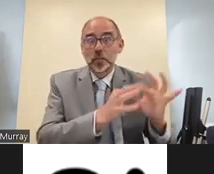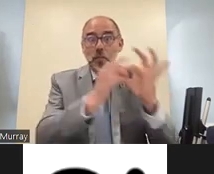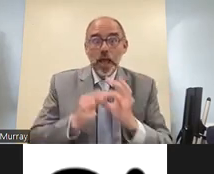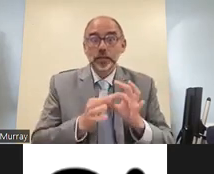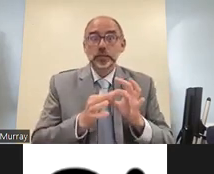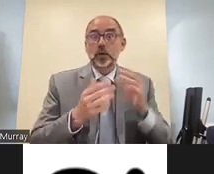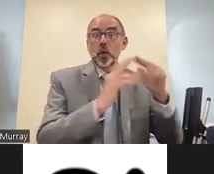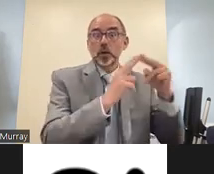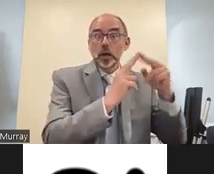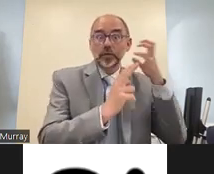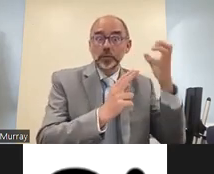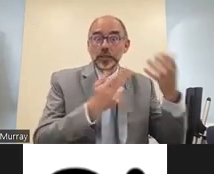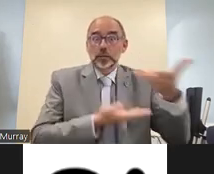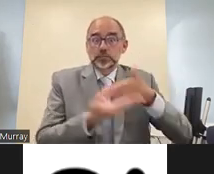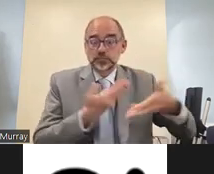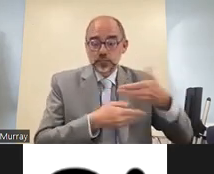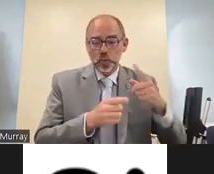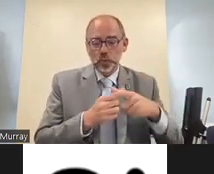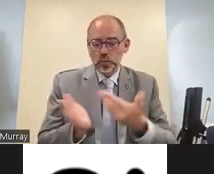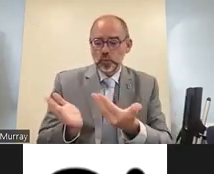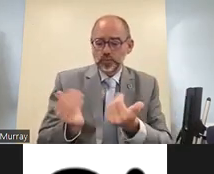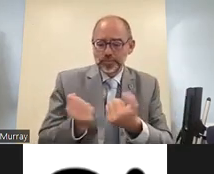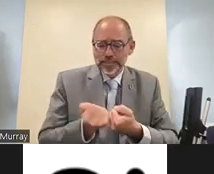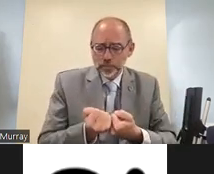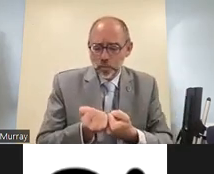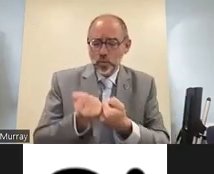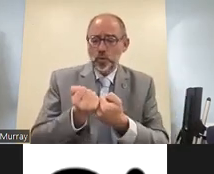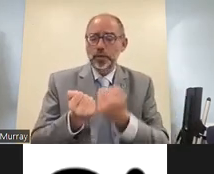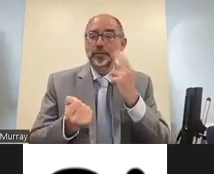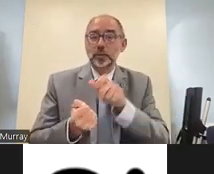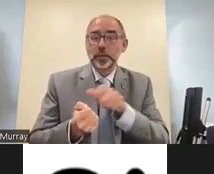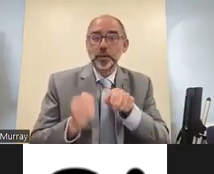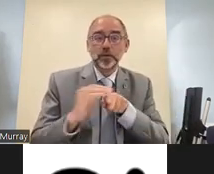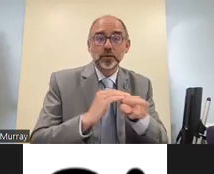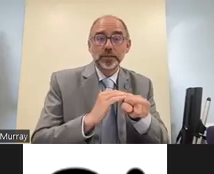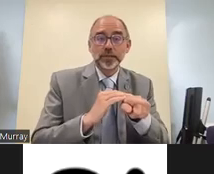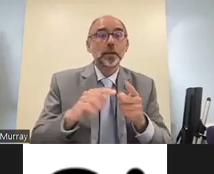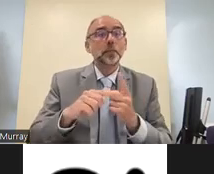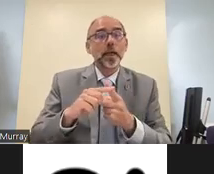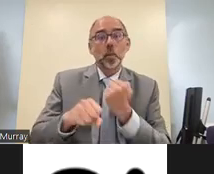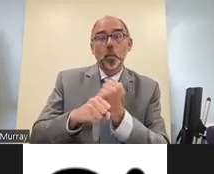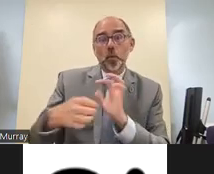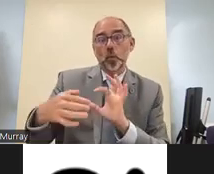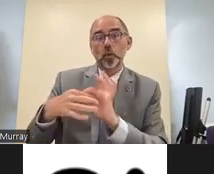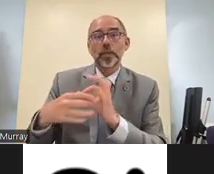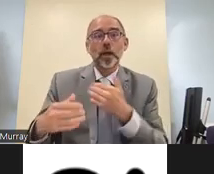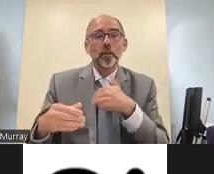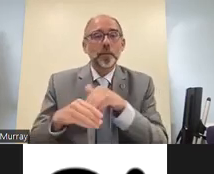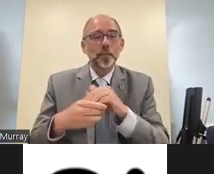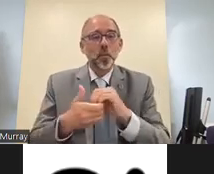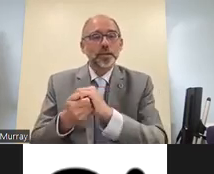utah for the start from the start to ensure deaf refugees were supported to get to countries